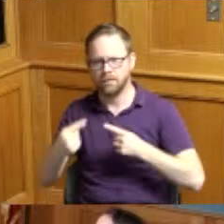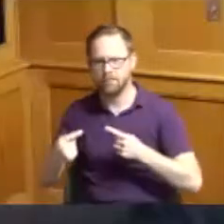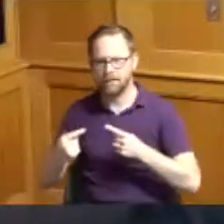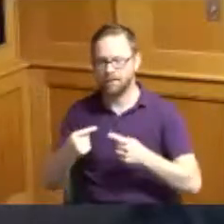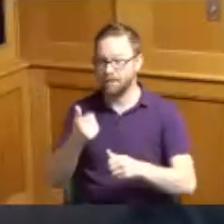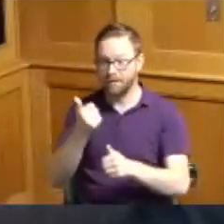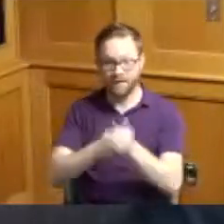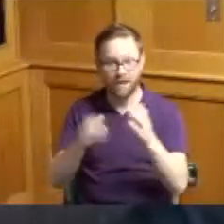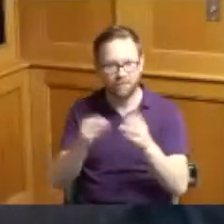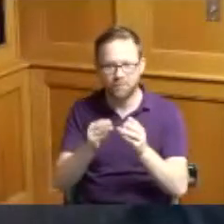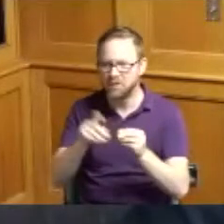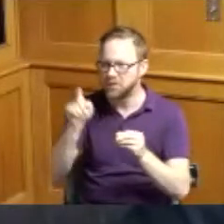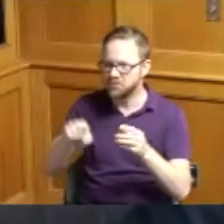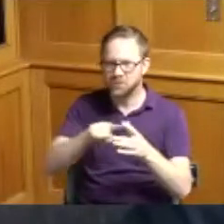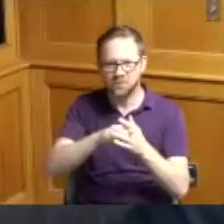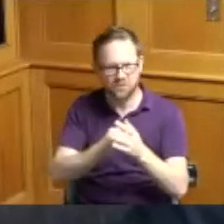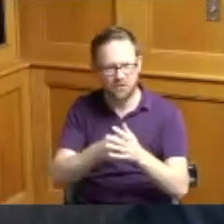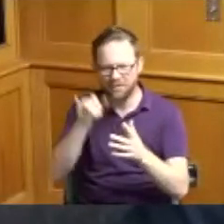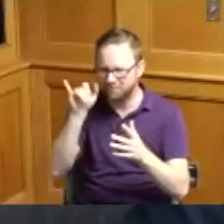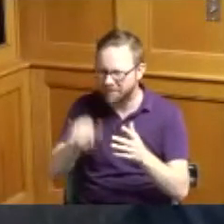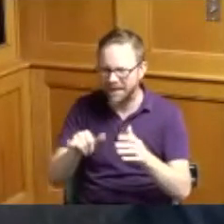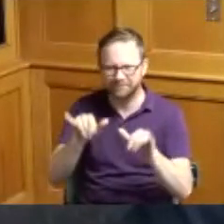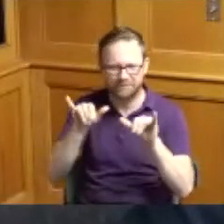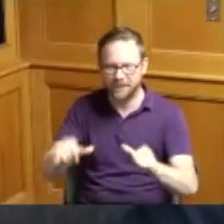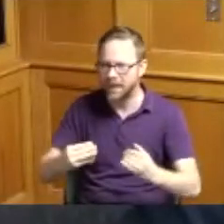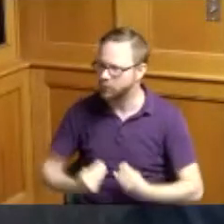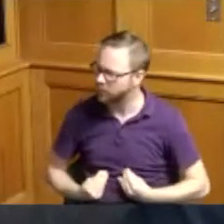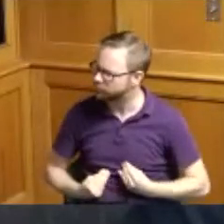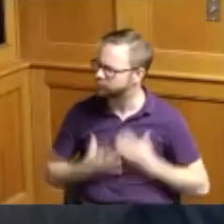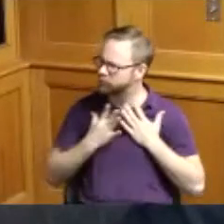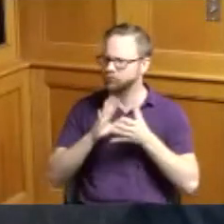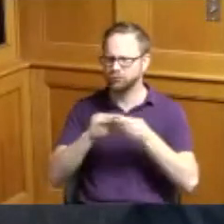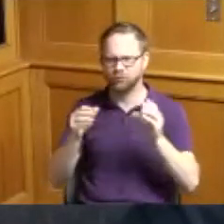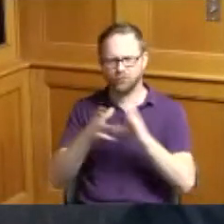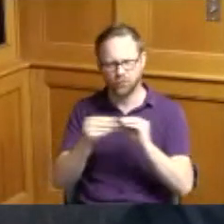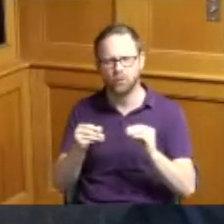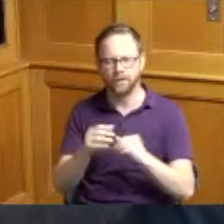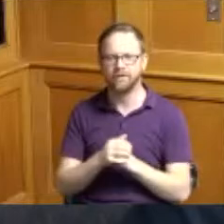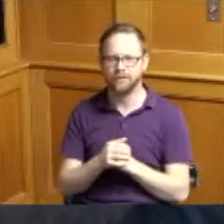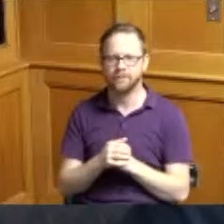meeting with that kind of inspirational story that they had but congratulations again to them